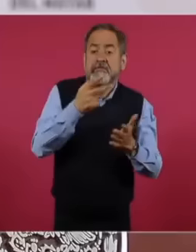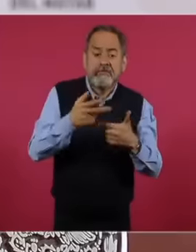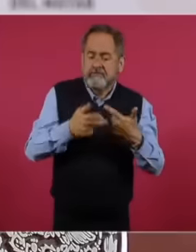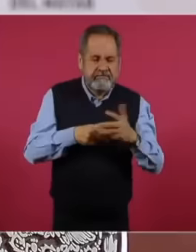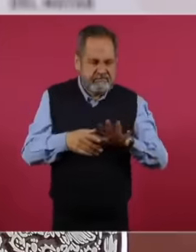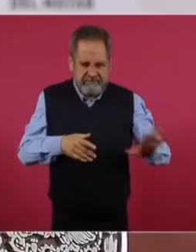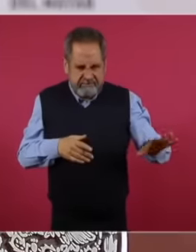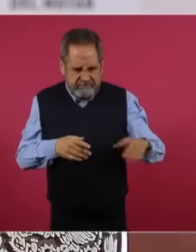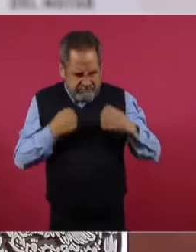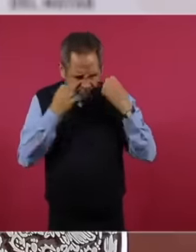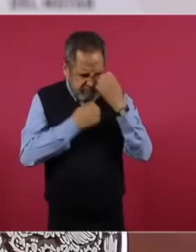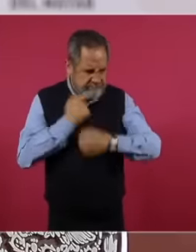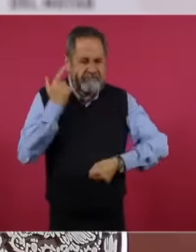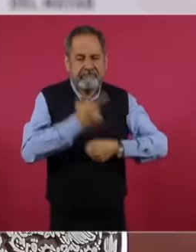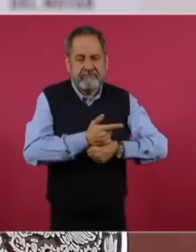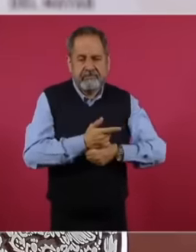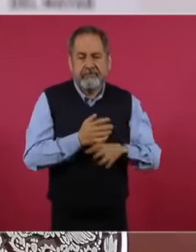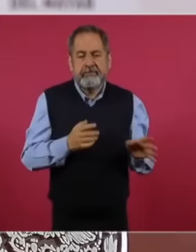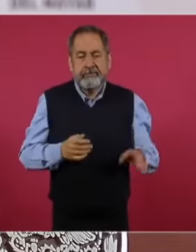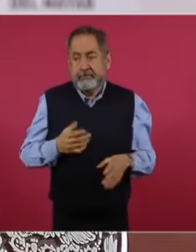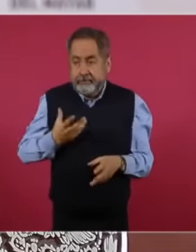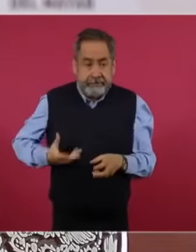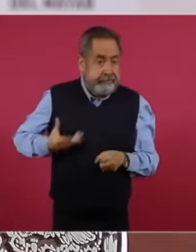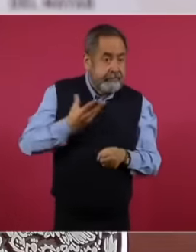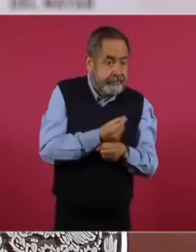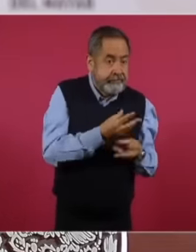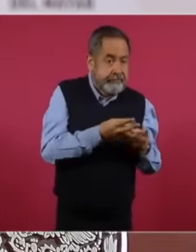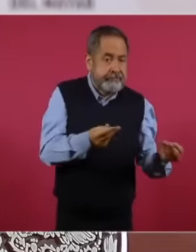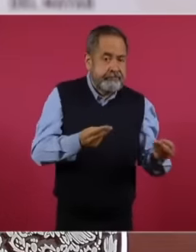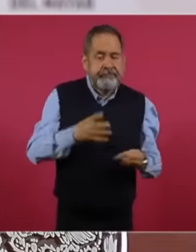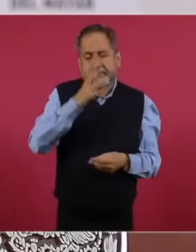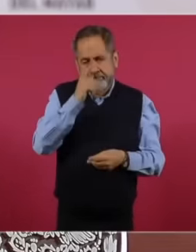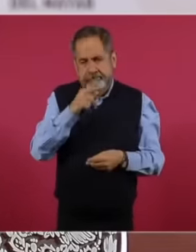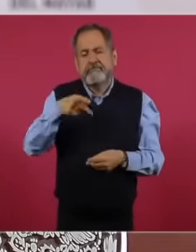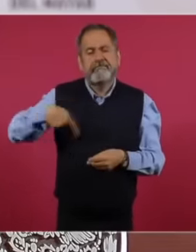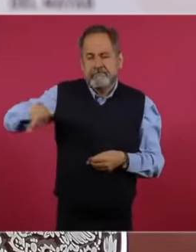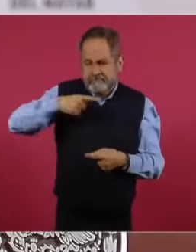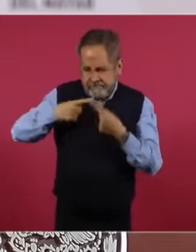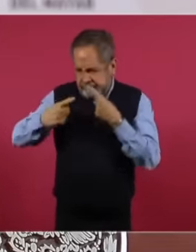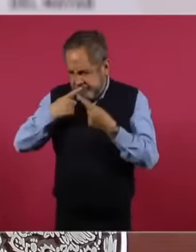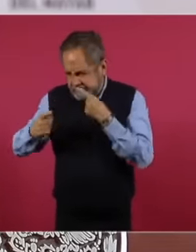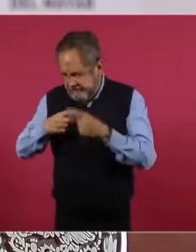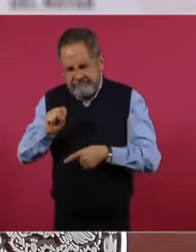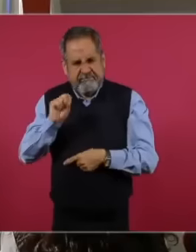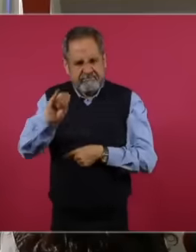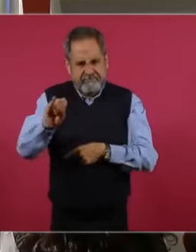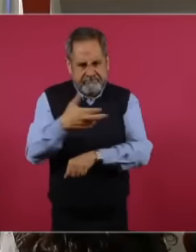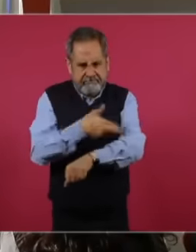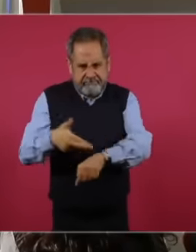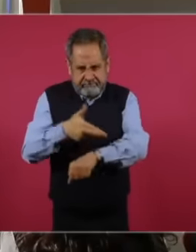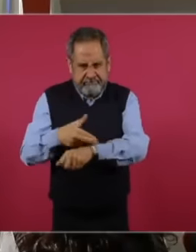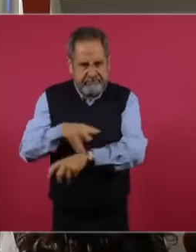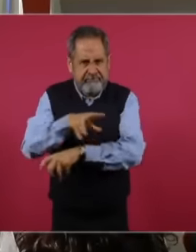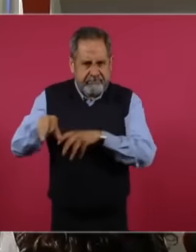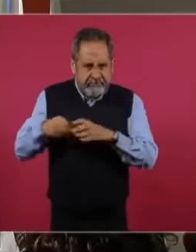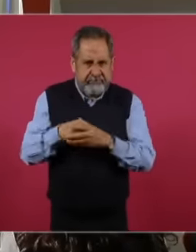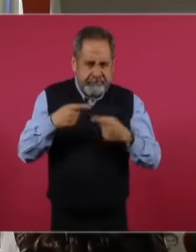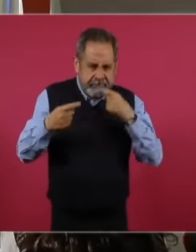, but we would also not be able to correct these highly technical processes that companies take years and